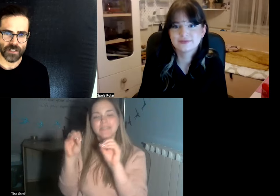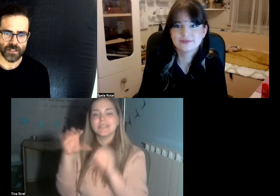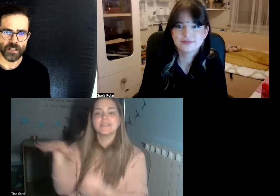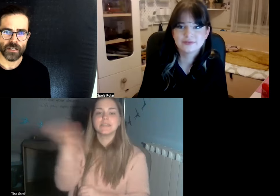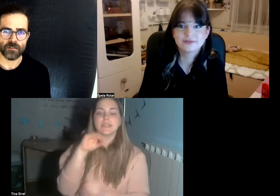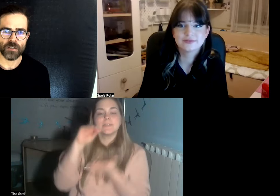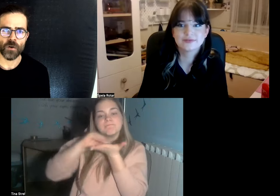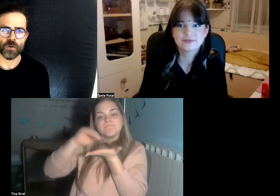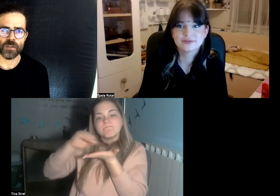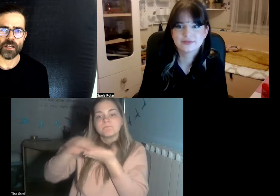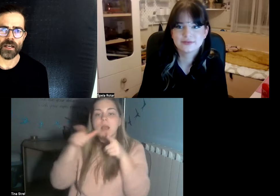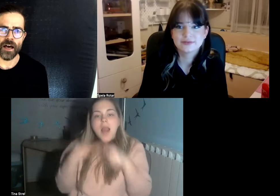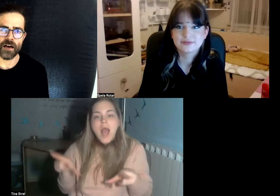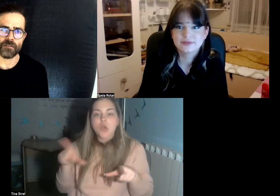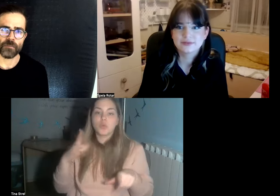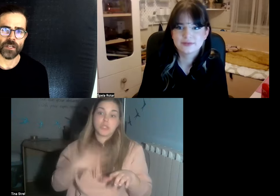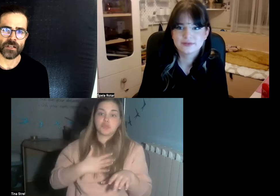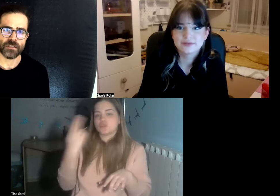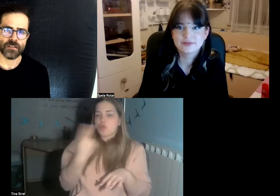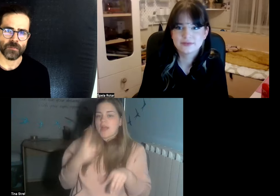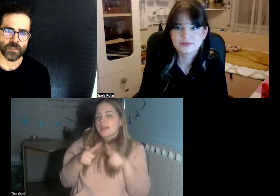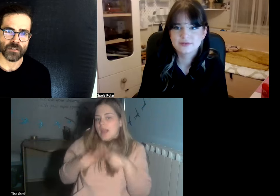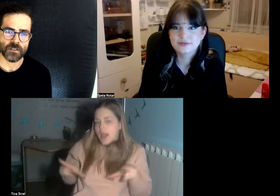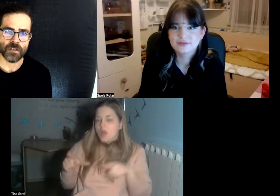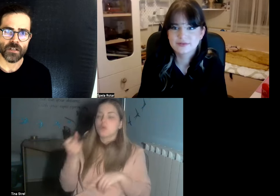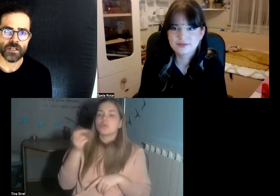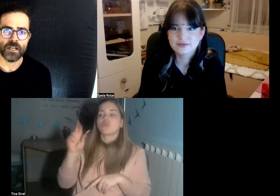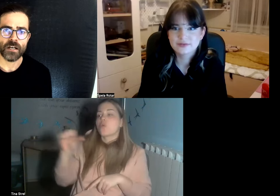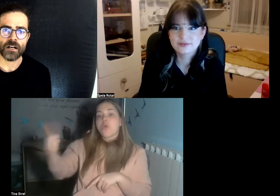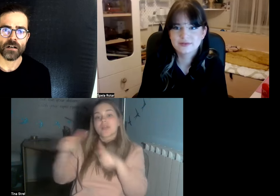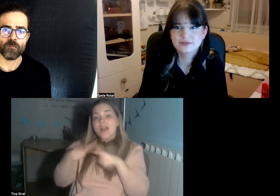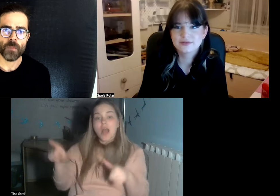even though they have them achievements